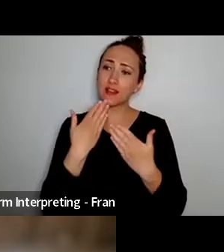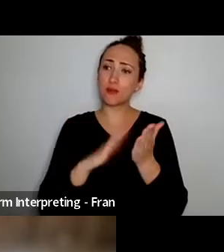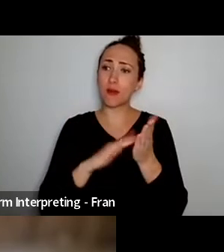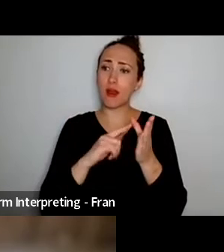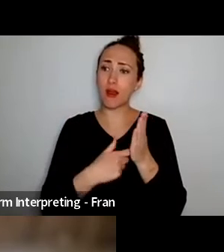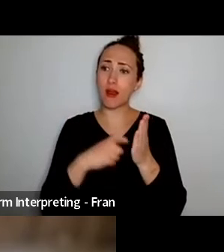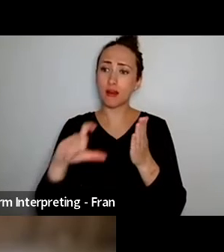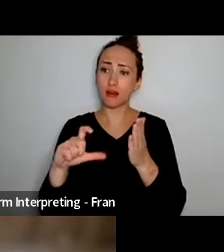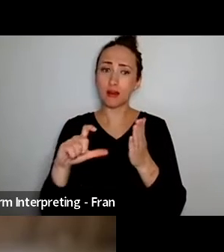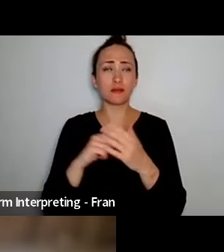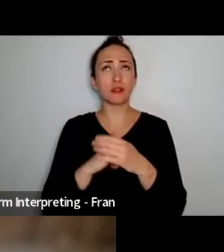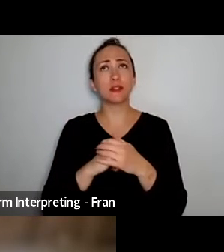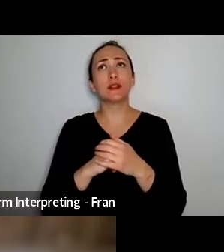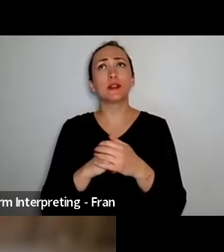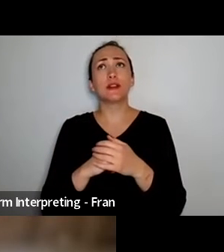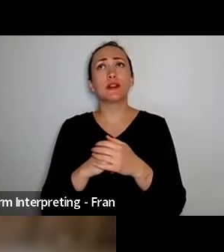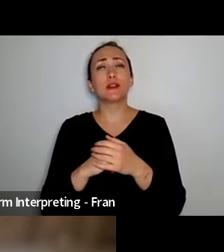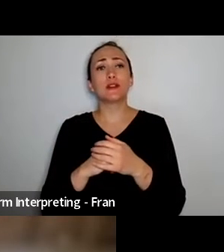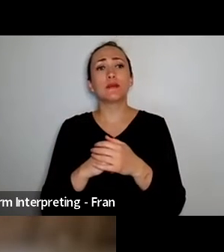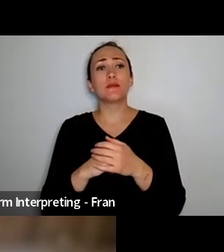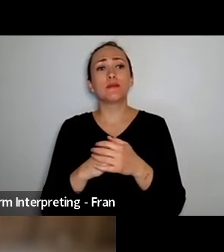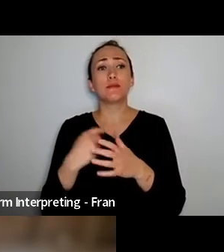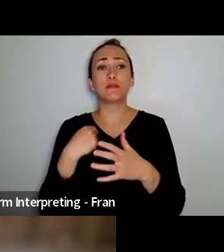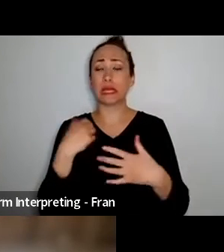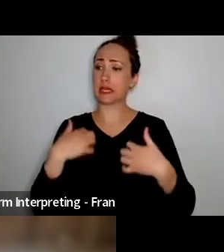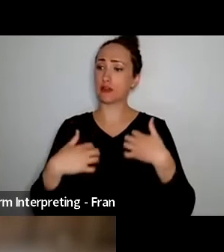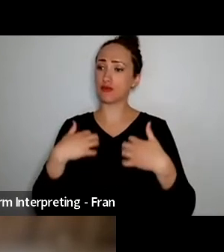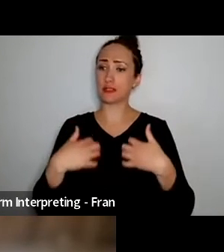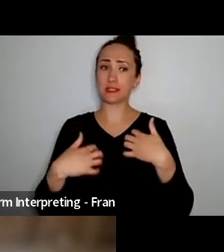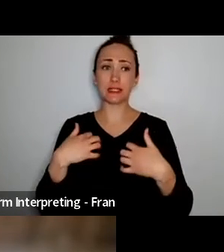What I'm uh interested in - is that okay Suzanne if I jump in?